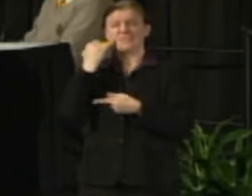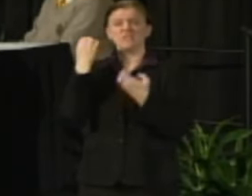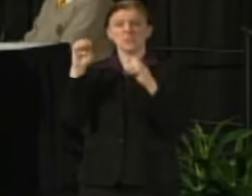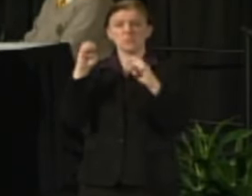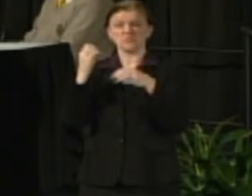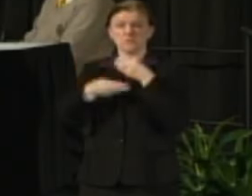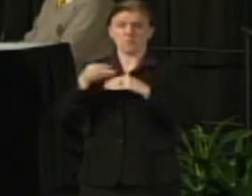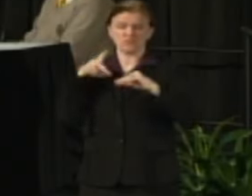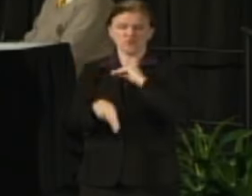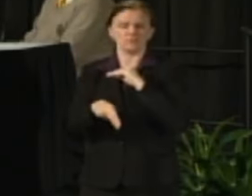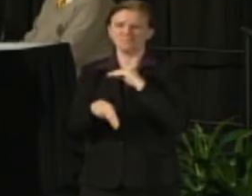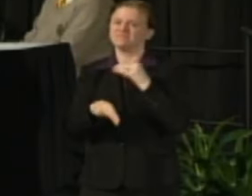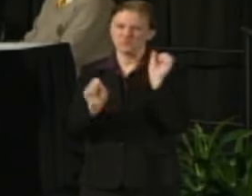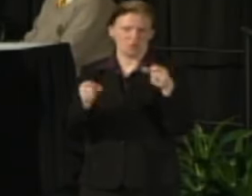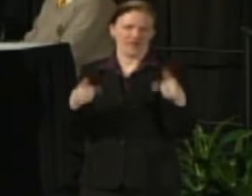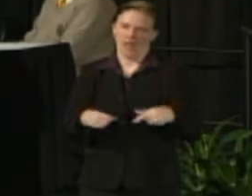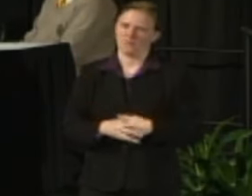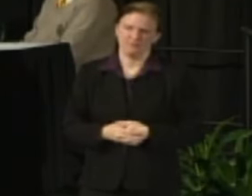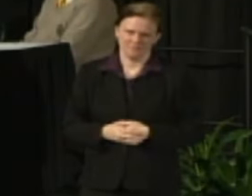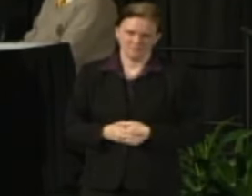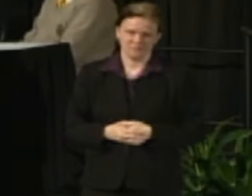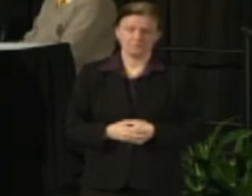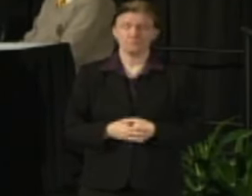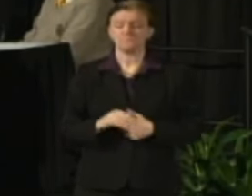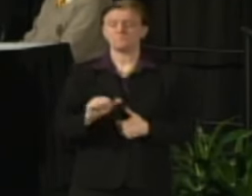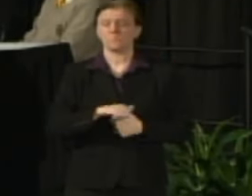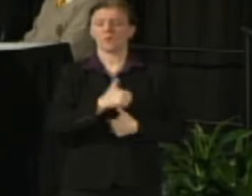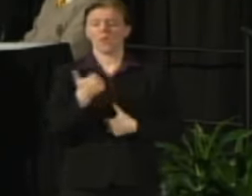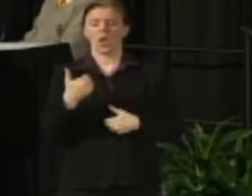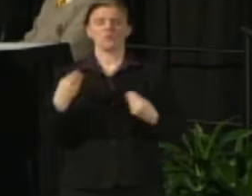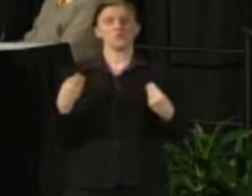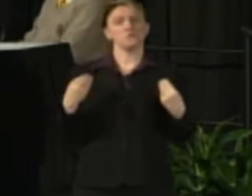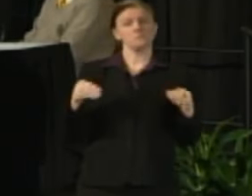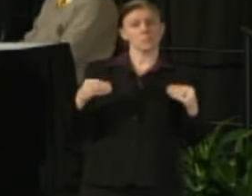Some of the other areas where we would see flexibility is in terms of capital